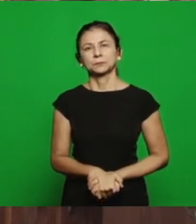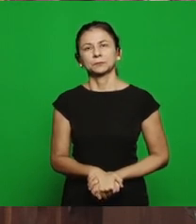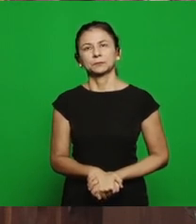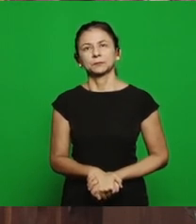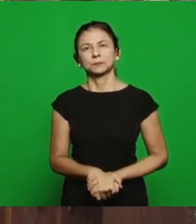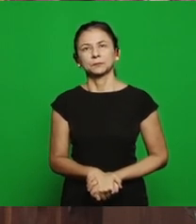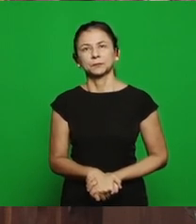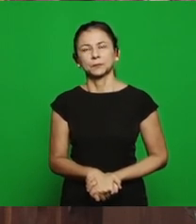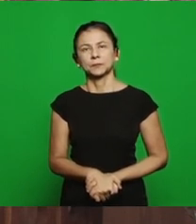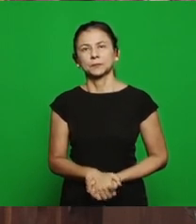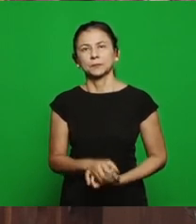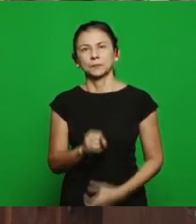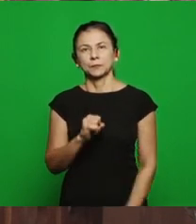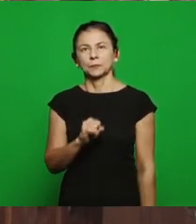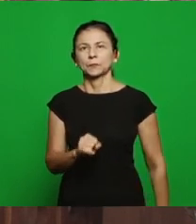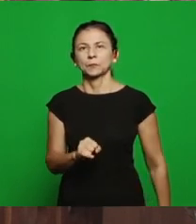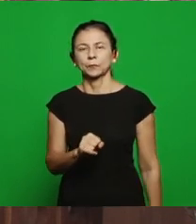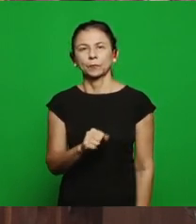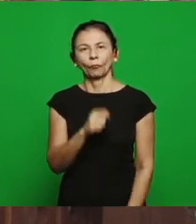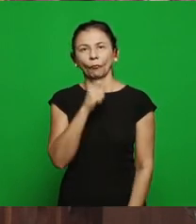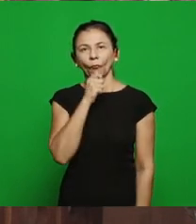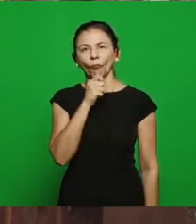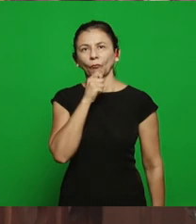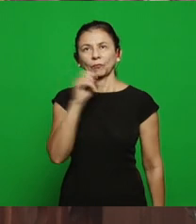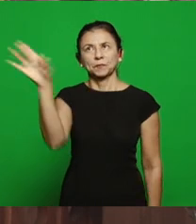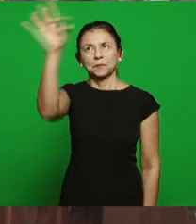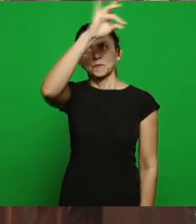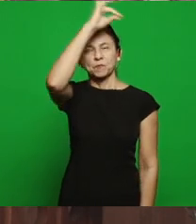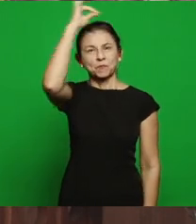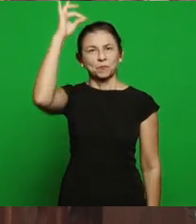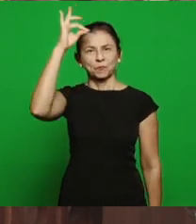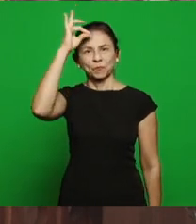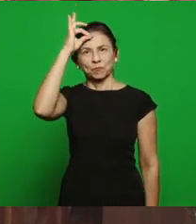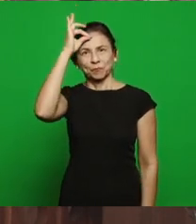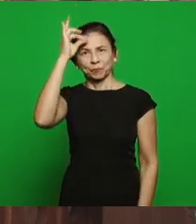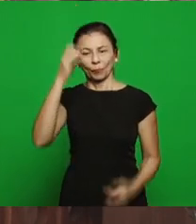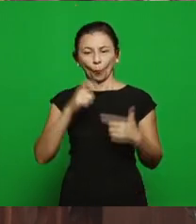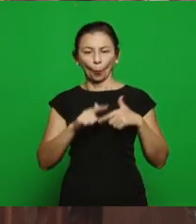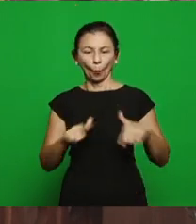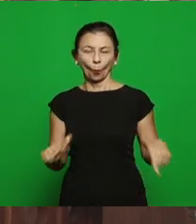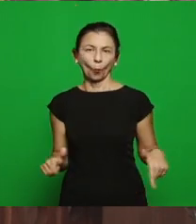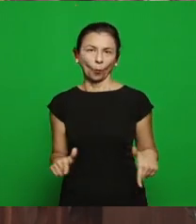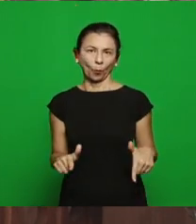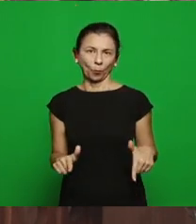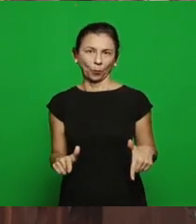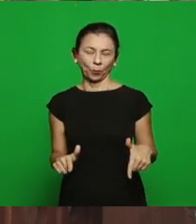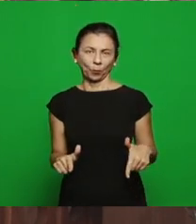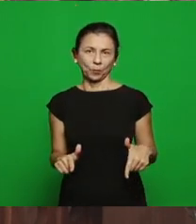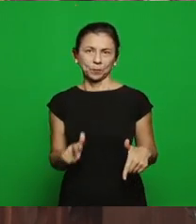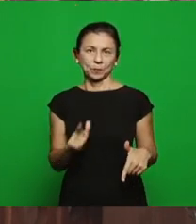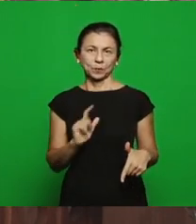the Holy Spirit, that which is born, is born dead what is born as a fruit of idolatry, is born dead